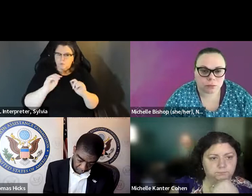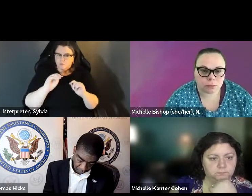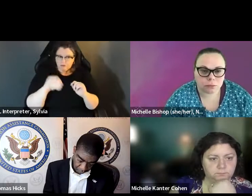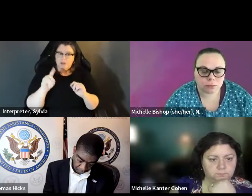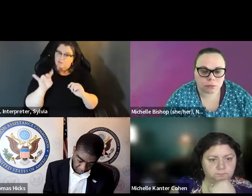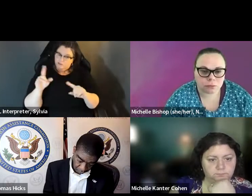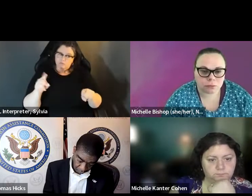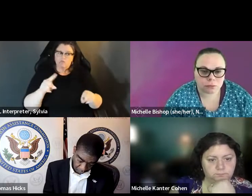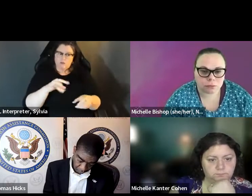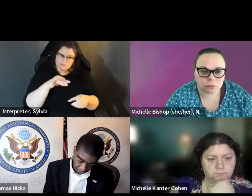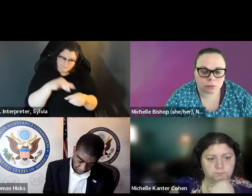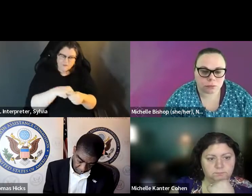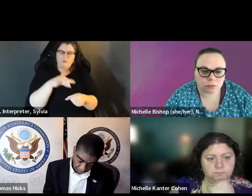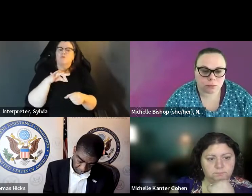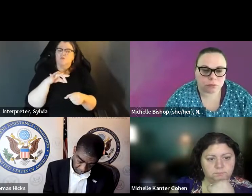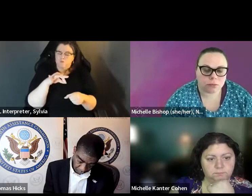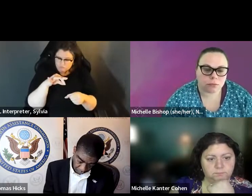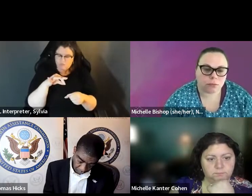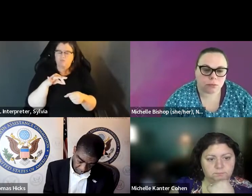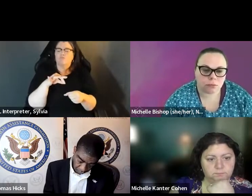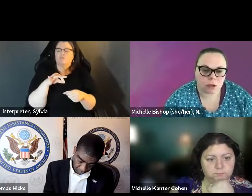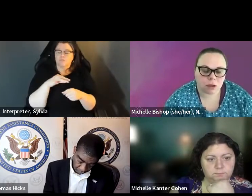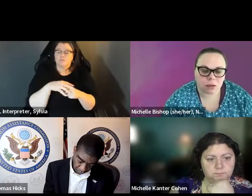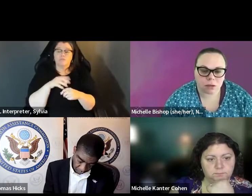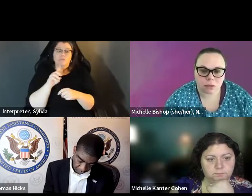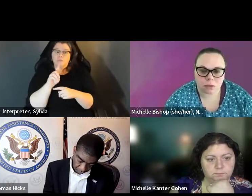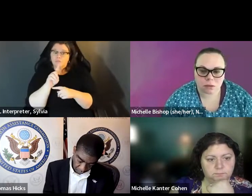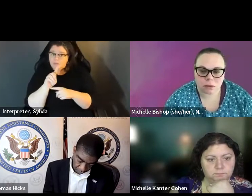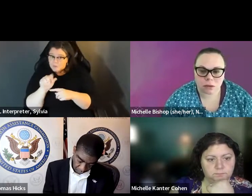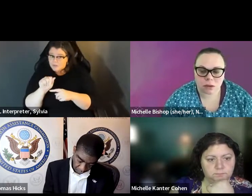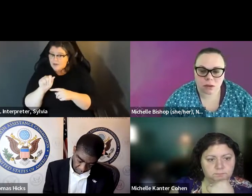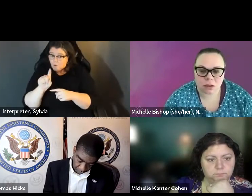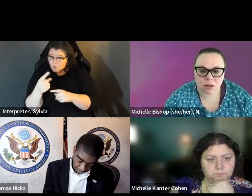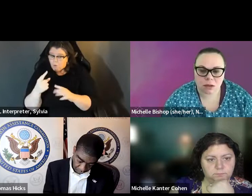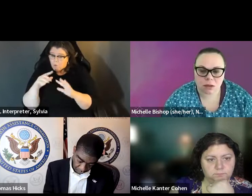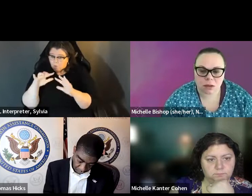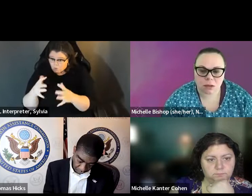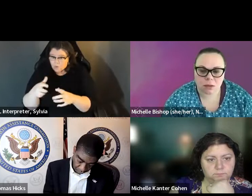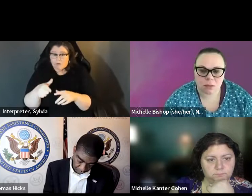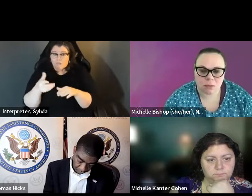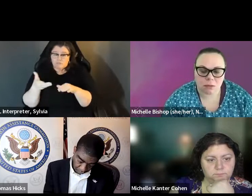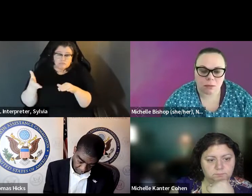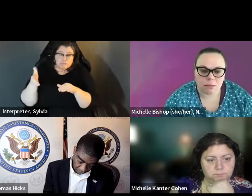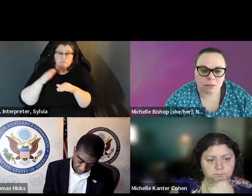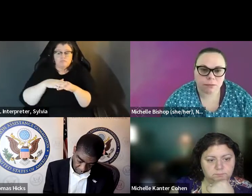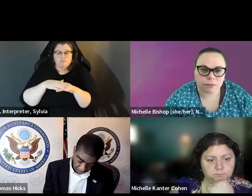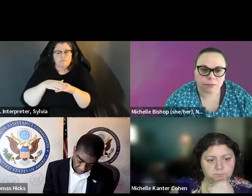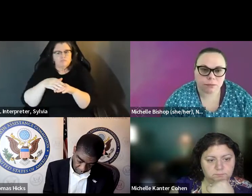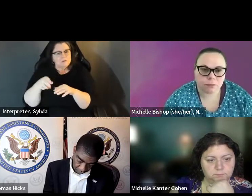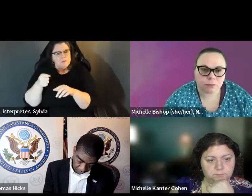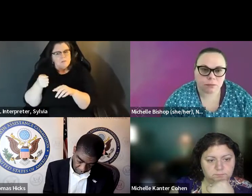with disabilities in 2018 and 2020. with the general population. In fact, the -- the surge among people with